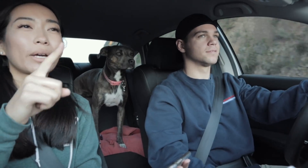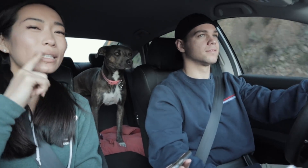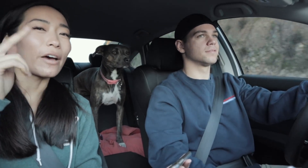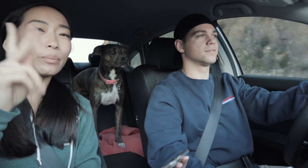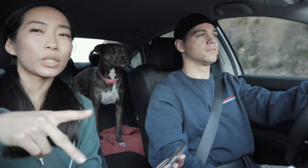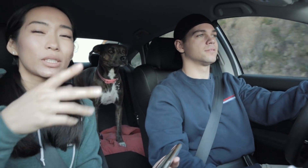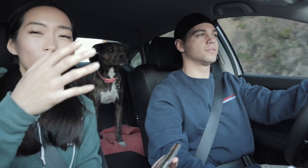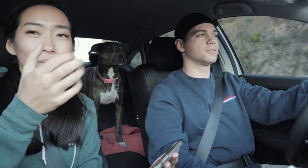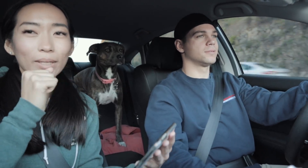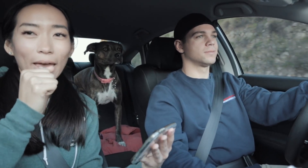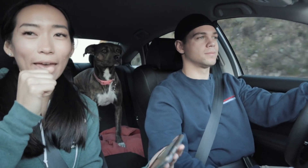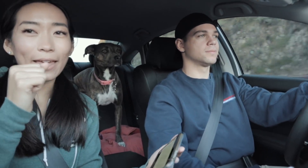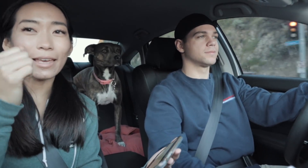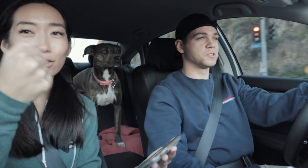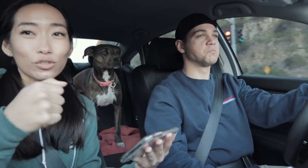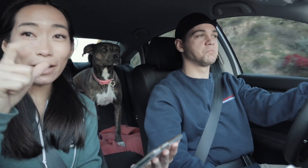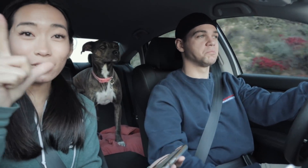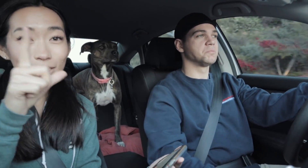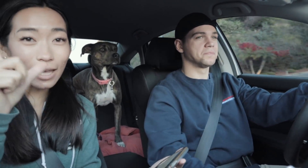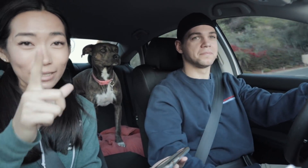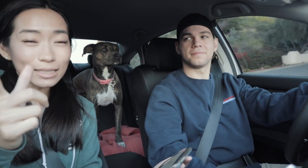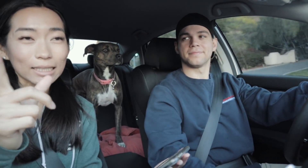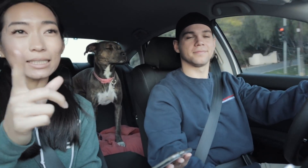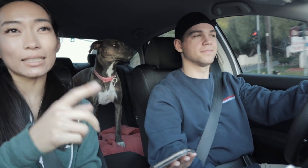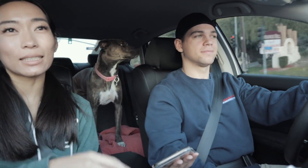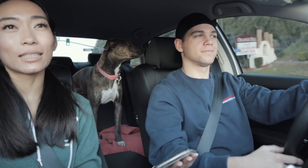deaf person to get a driver's license